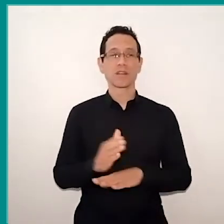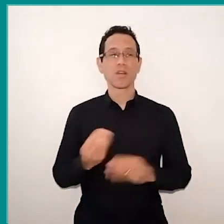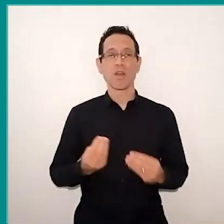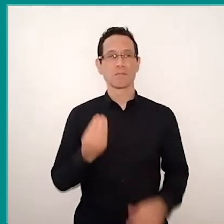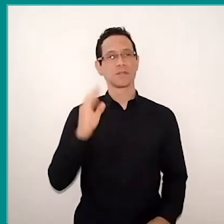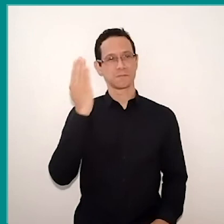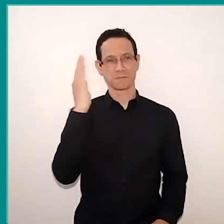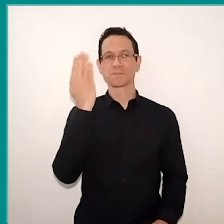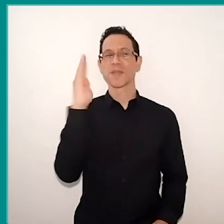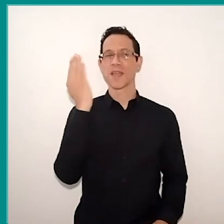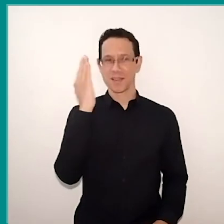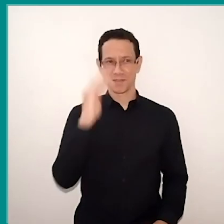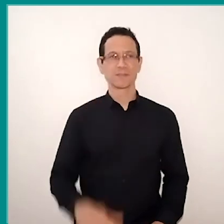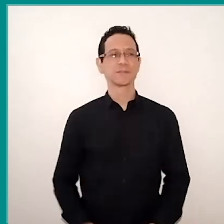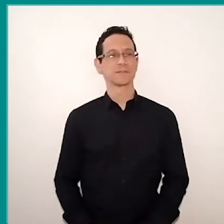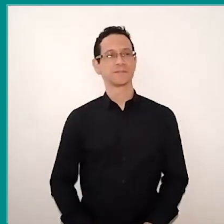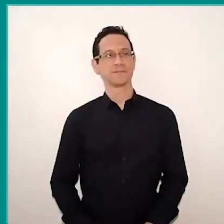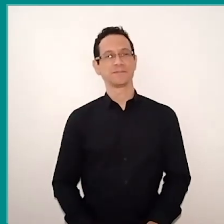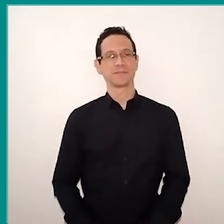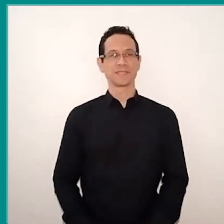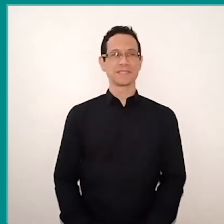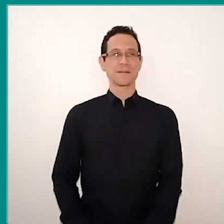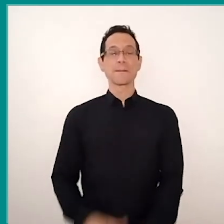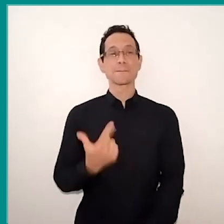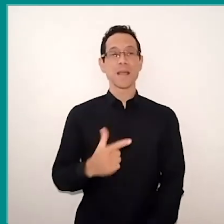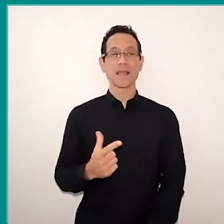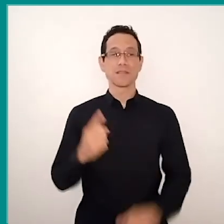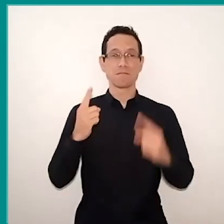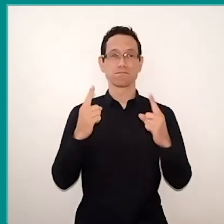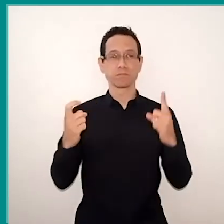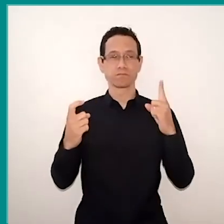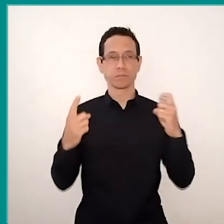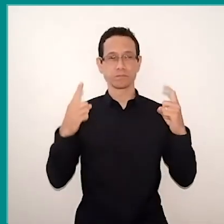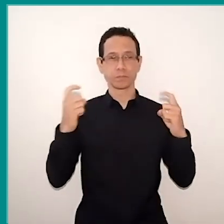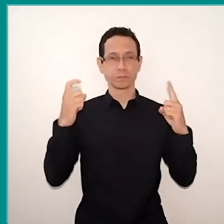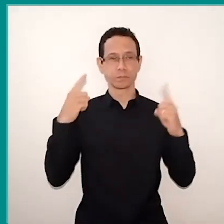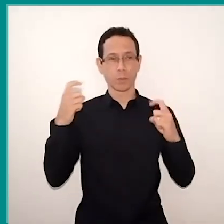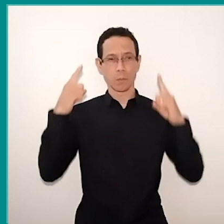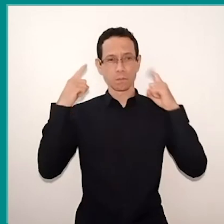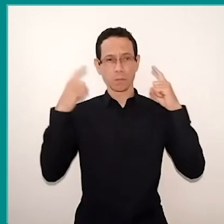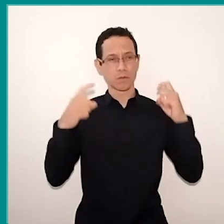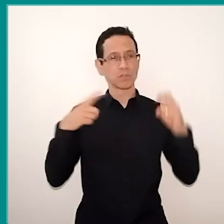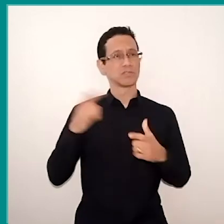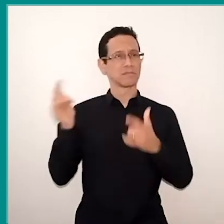Here is to work the sound of history, sound design, had a lot of instrument there broken at school,